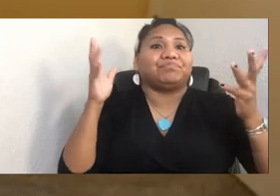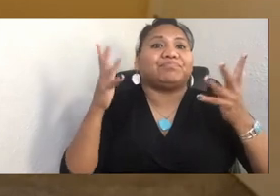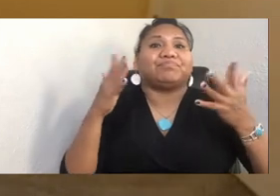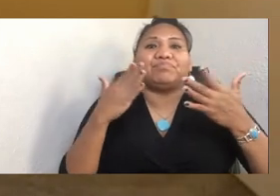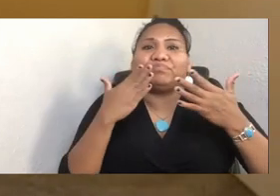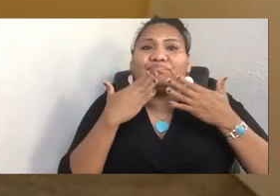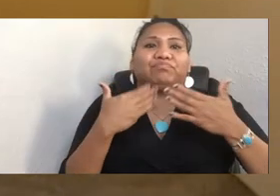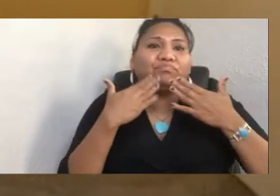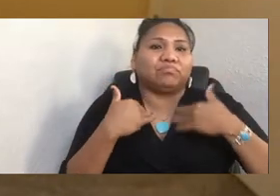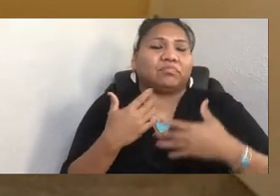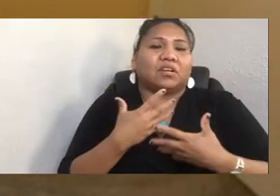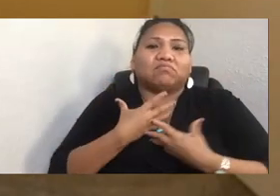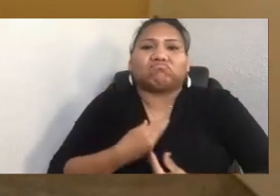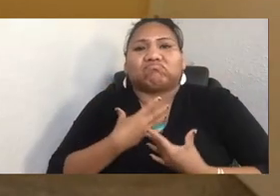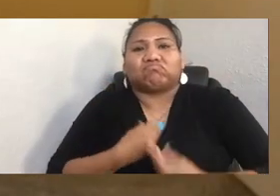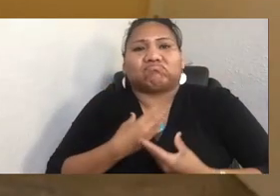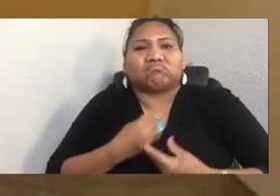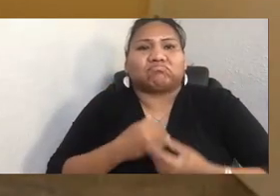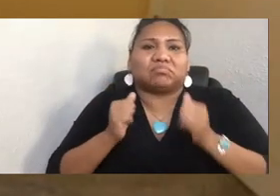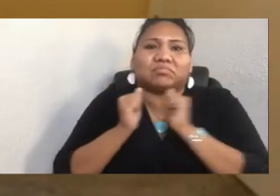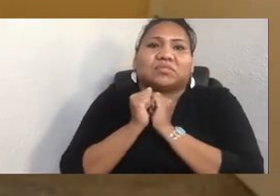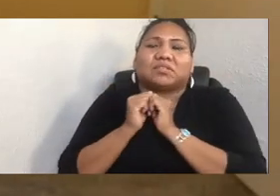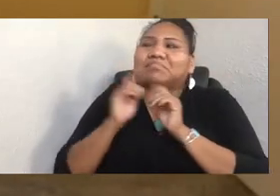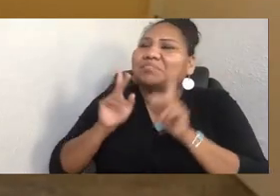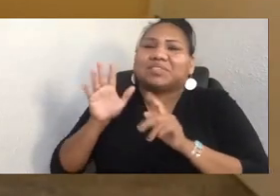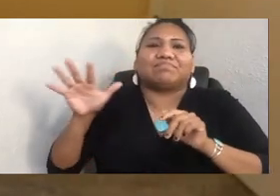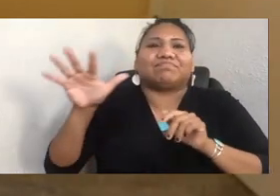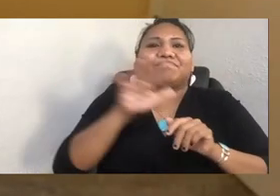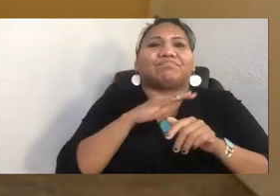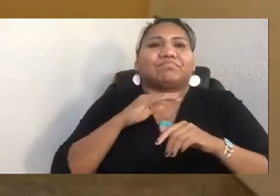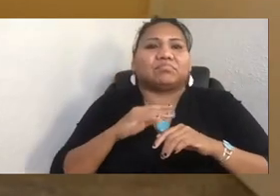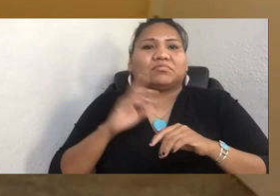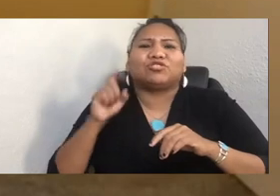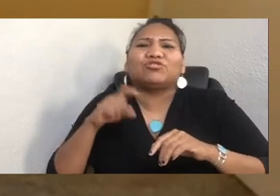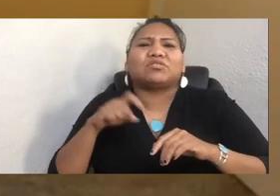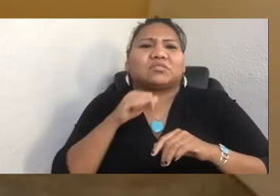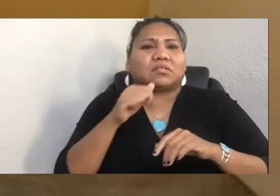And people told me, like, you shouldn't travel alone. You're a woman. It's dangerous.